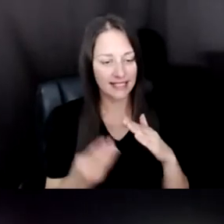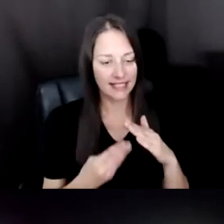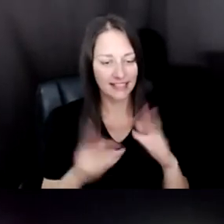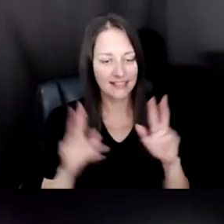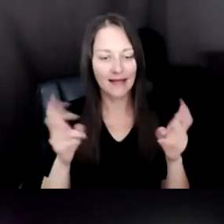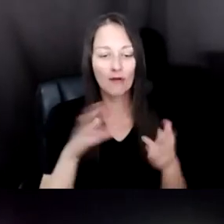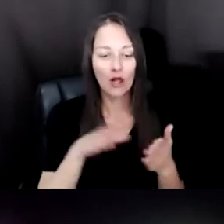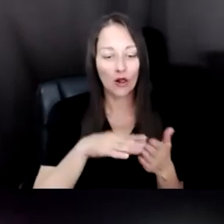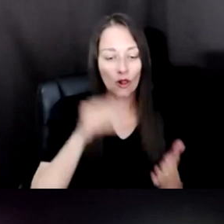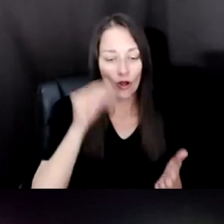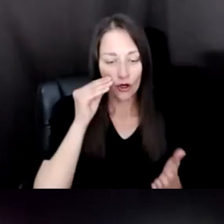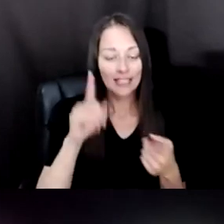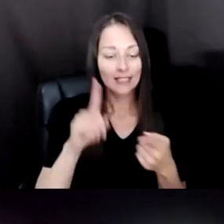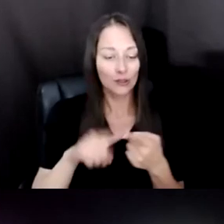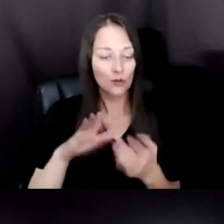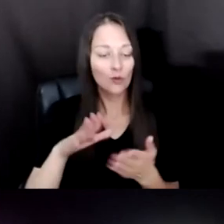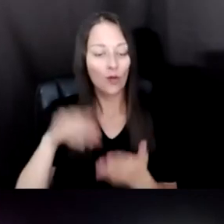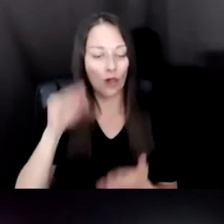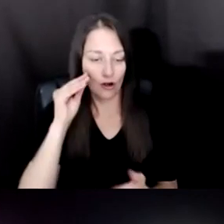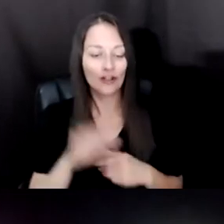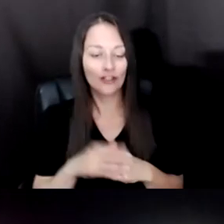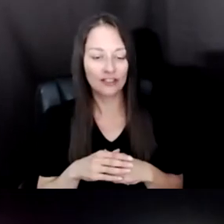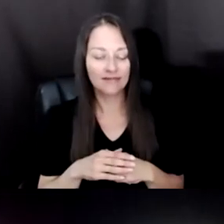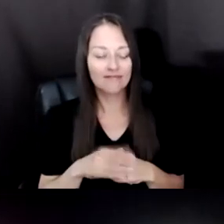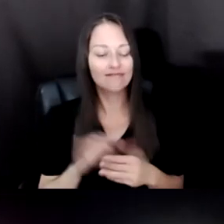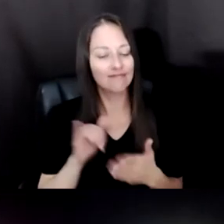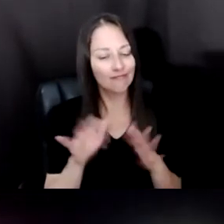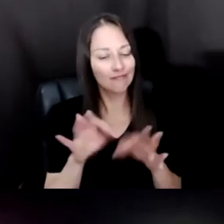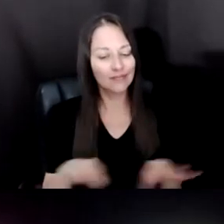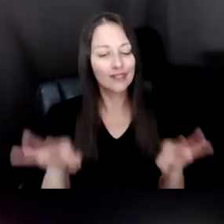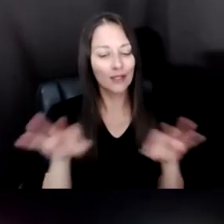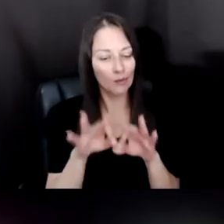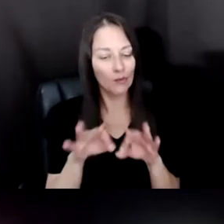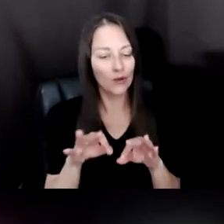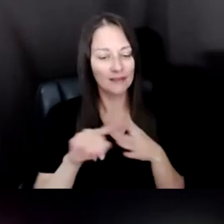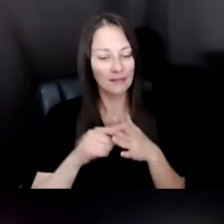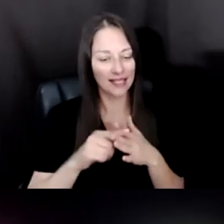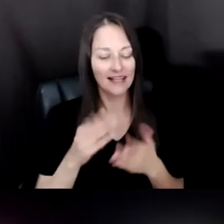A VERY CORE UNDERSTANDING. AND, SECONDLY, I HAD THREE REALLY INSPIRING EXPERIMENTS,